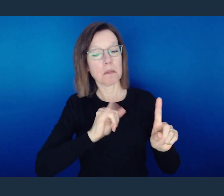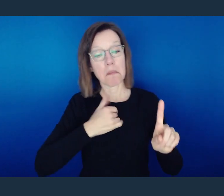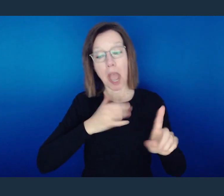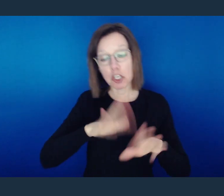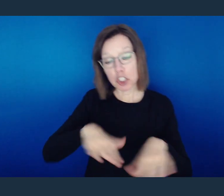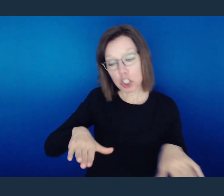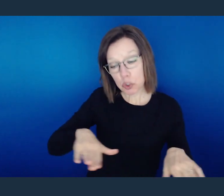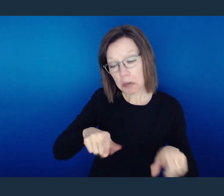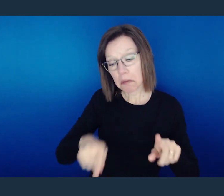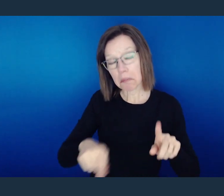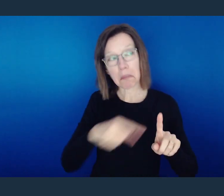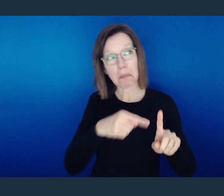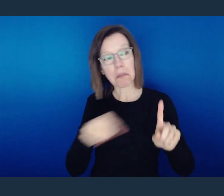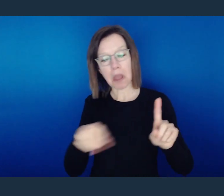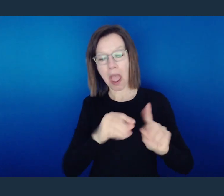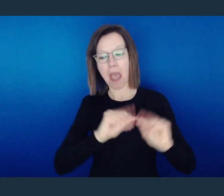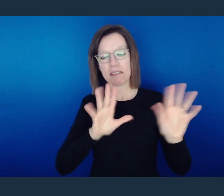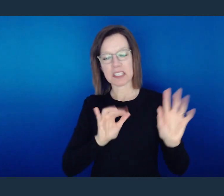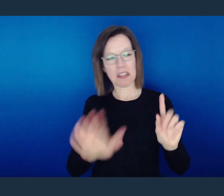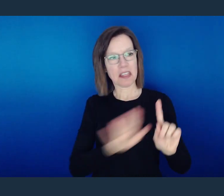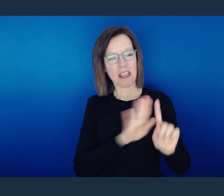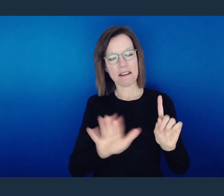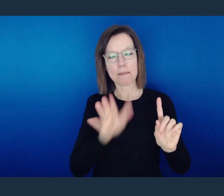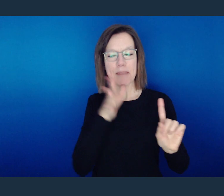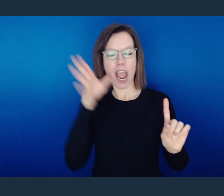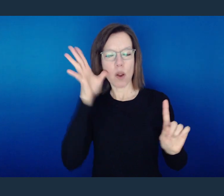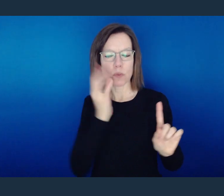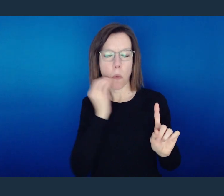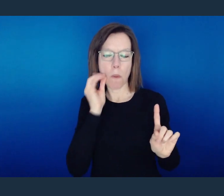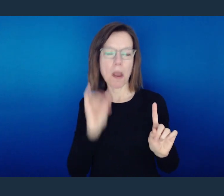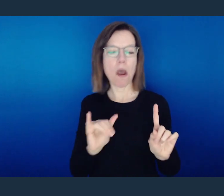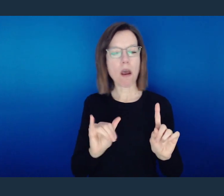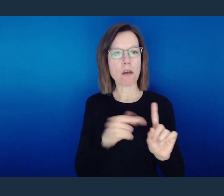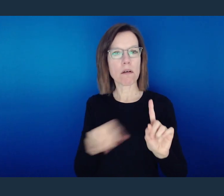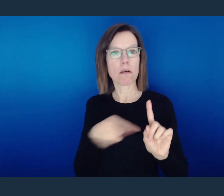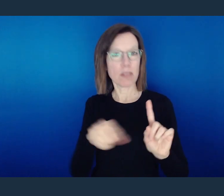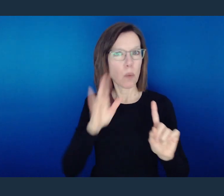They assume that my children reflect the household to which they have lived.